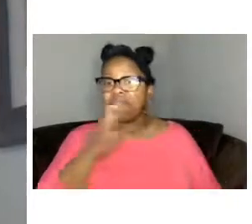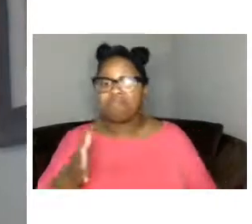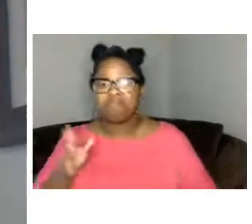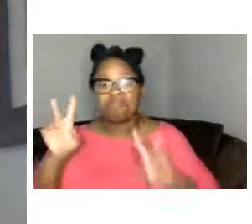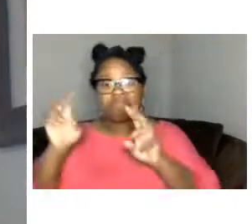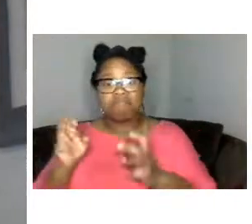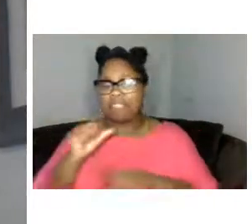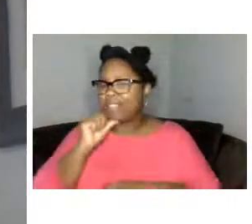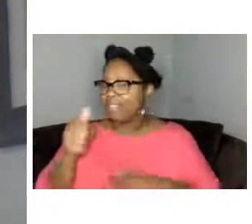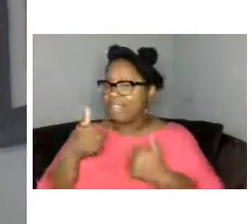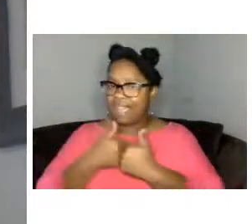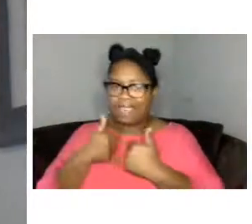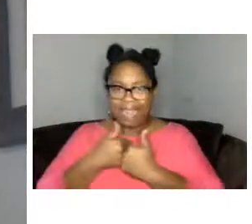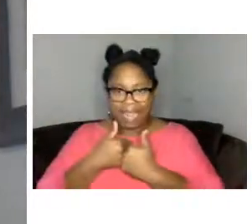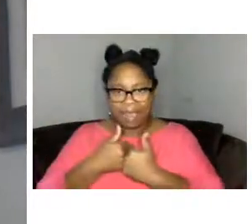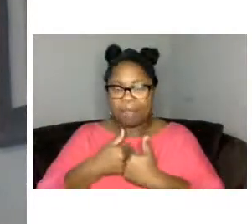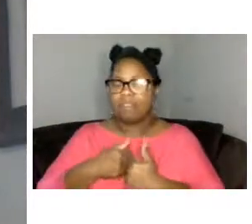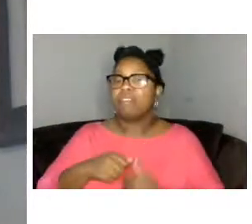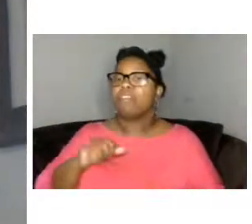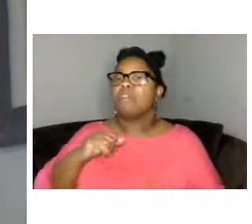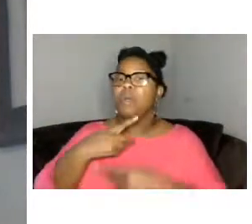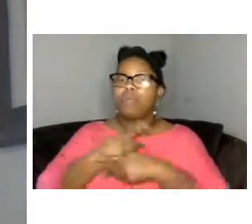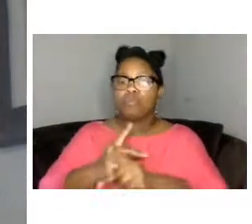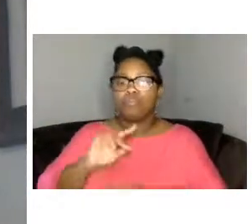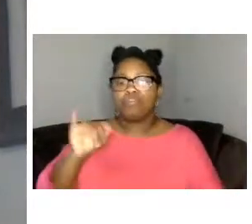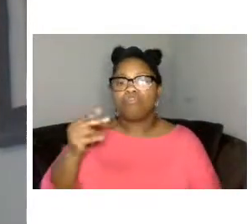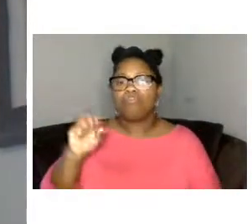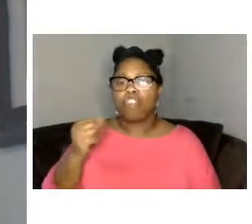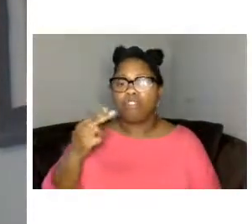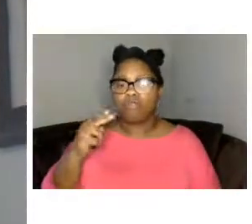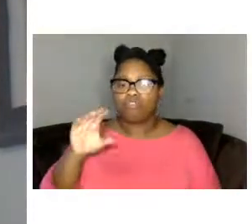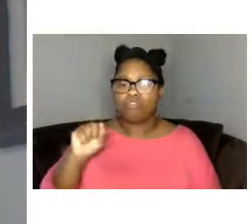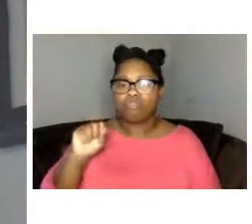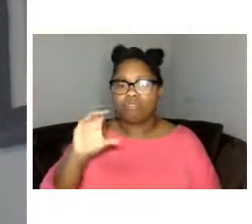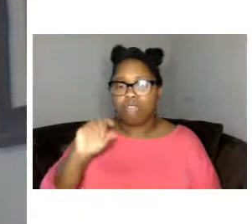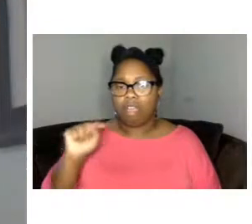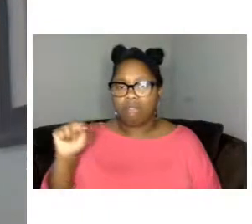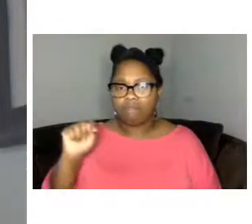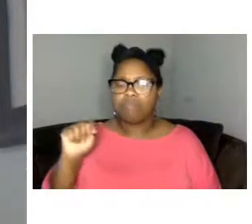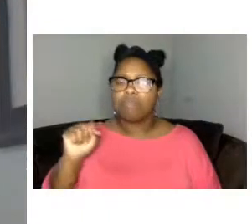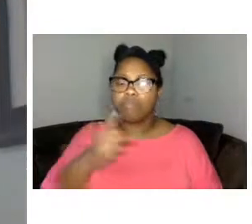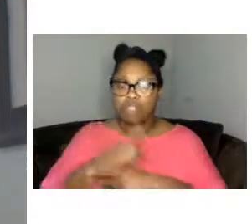stunt productions and tinder bridge both short films look to provide a different